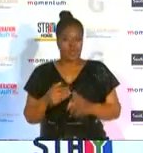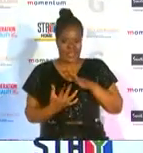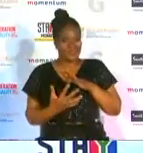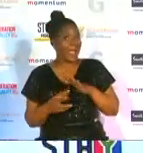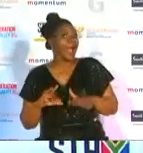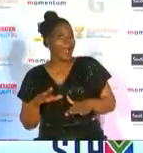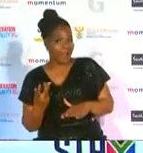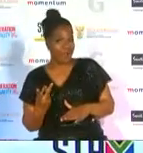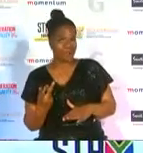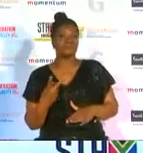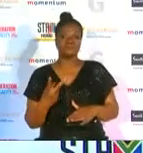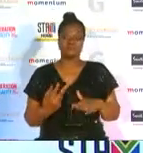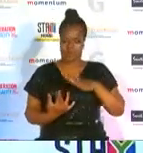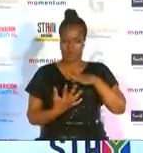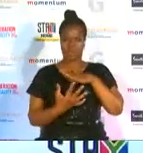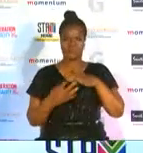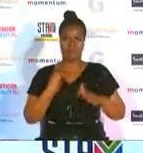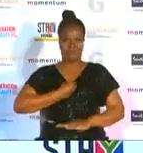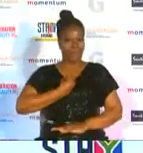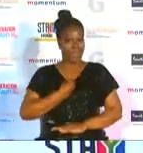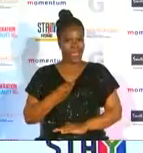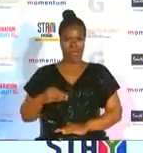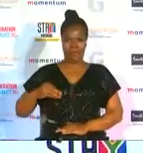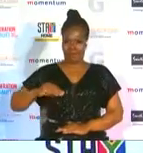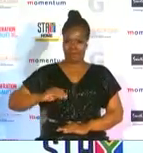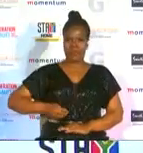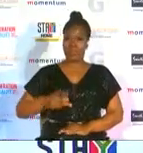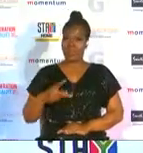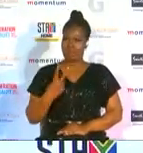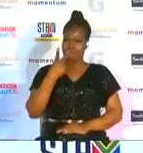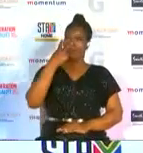you inspire the young ladies especially because those are the ones who look up to us those are the ones who want to be like